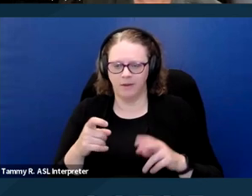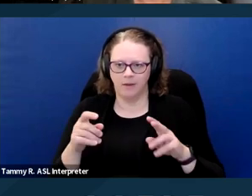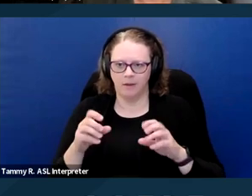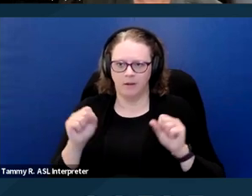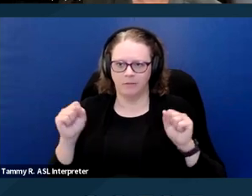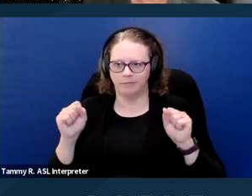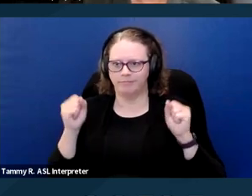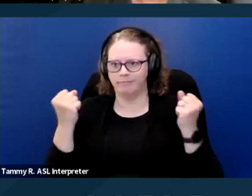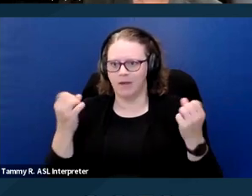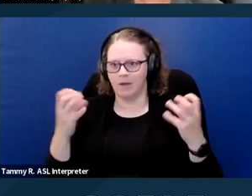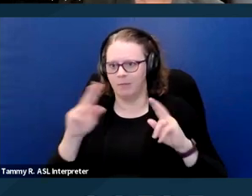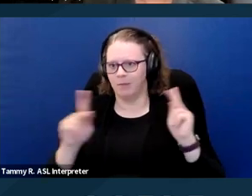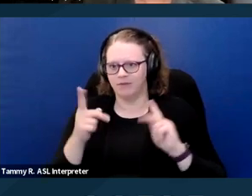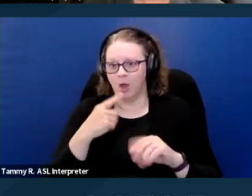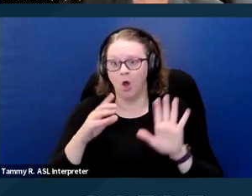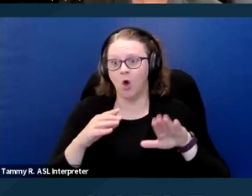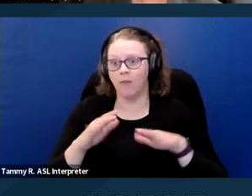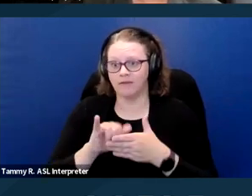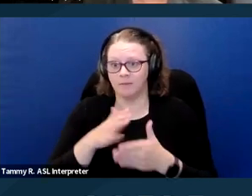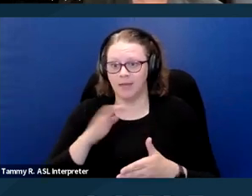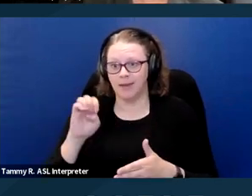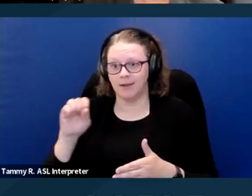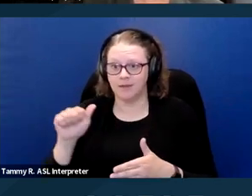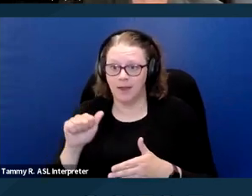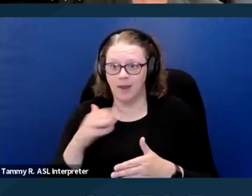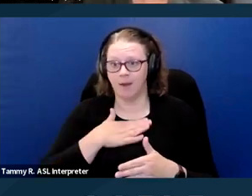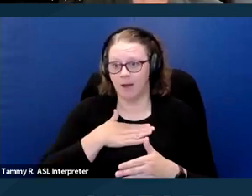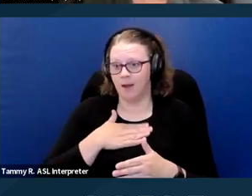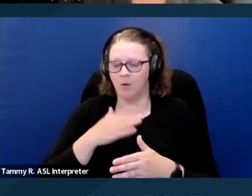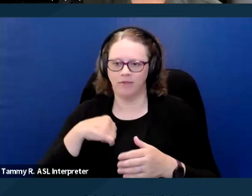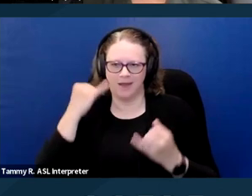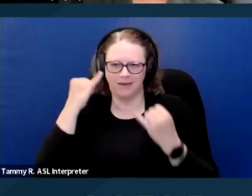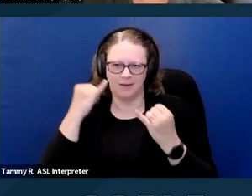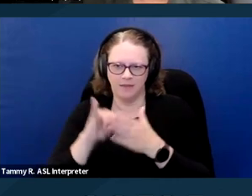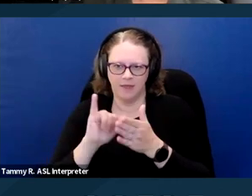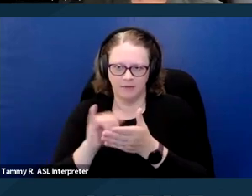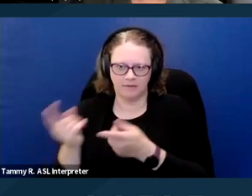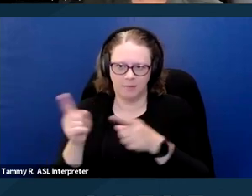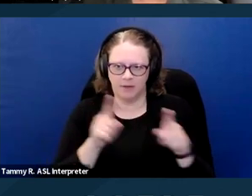ESAs in the community or the idea that that is going on. Next slide.